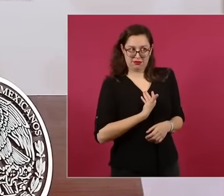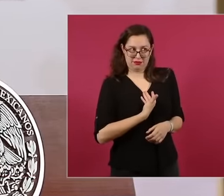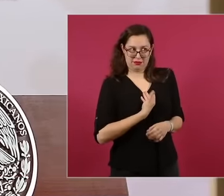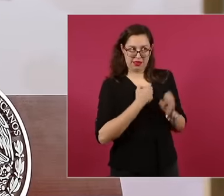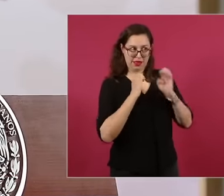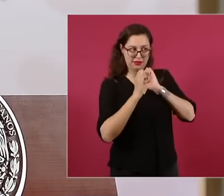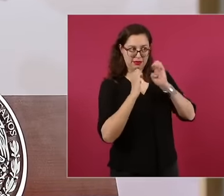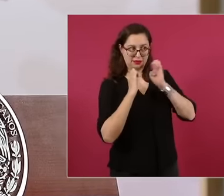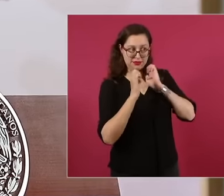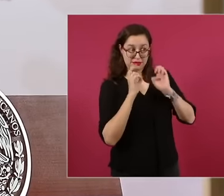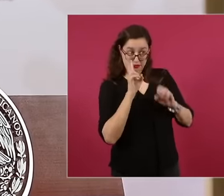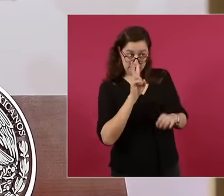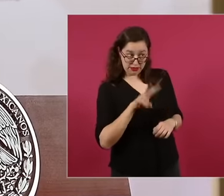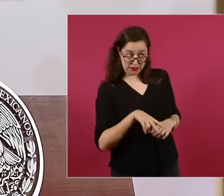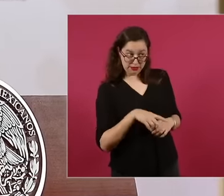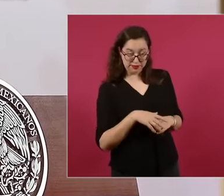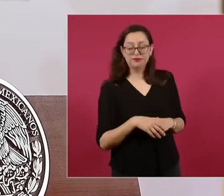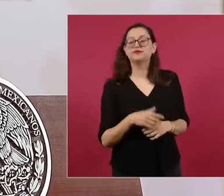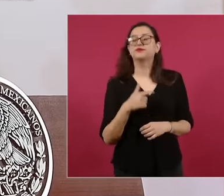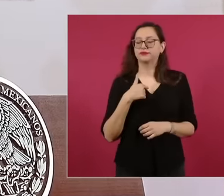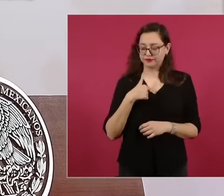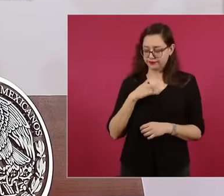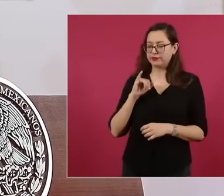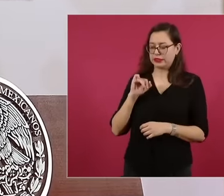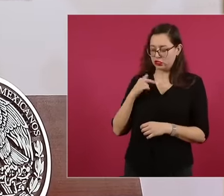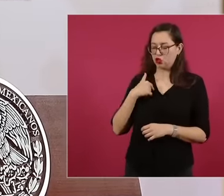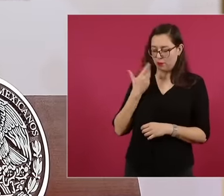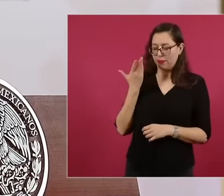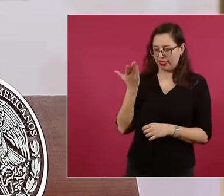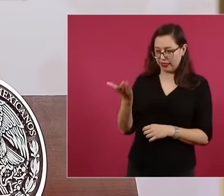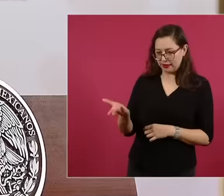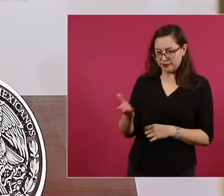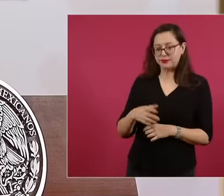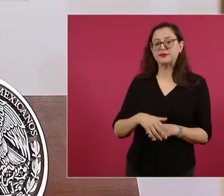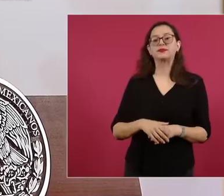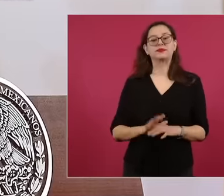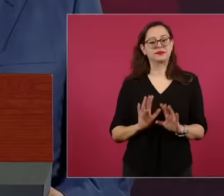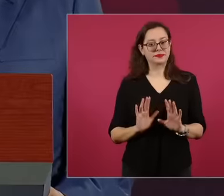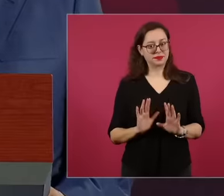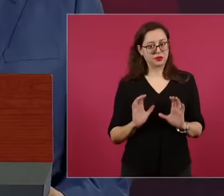, yes, Mr. ,